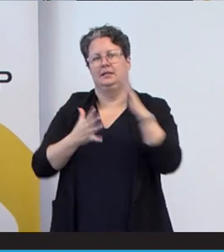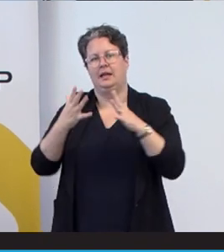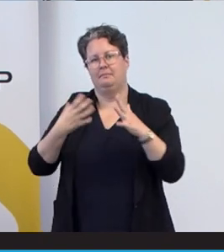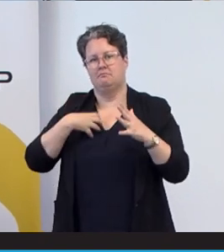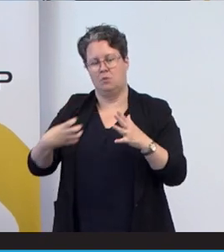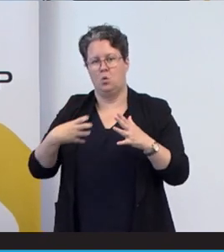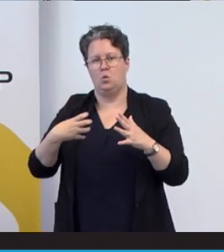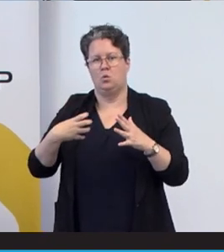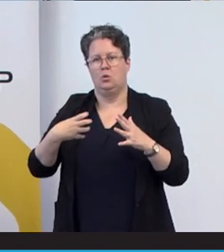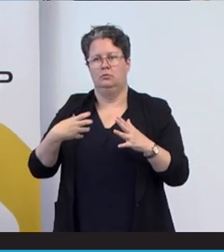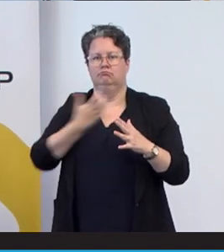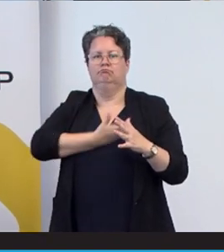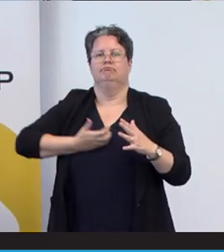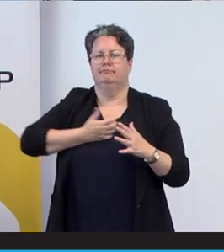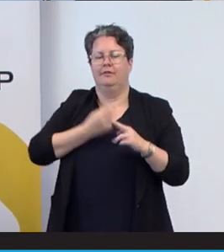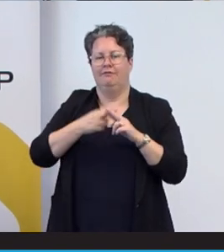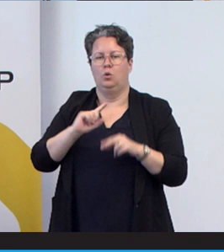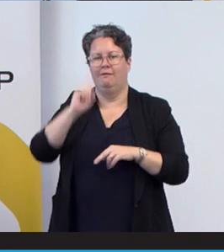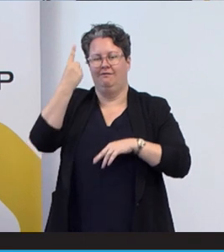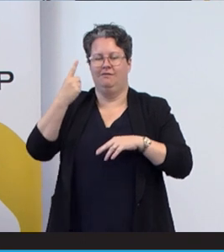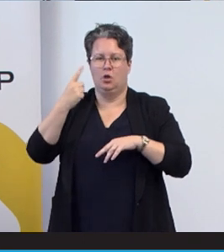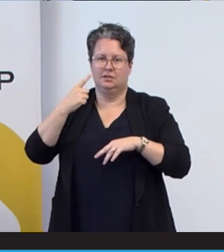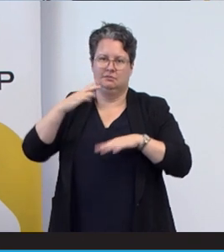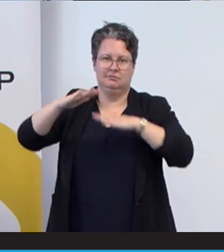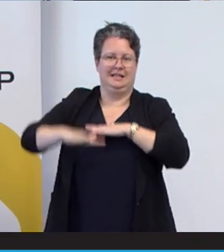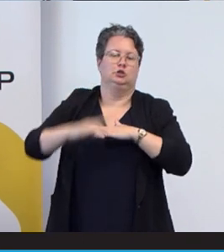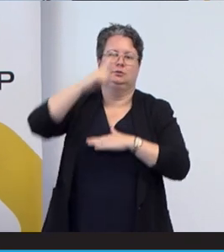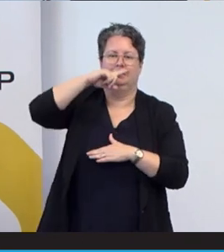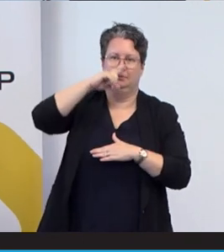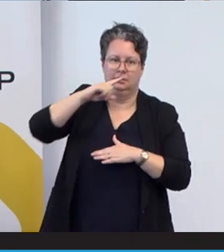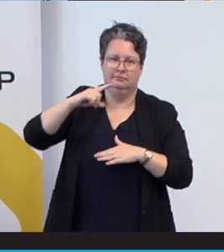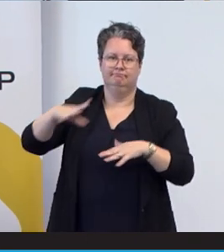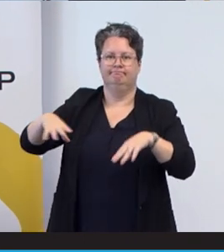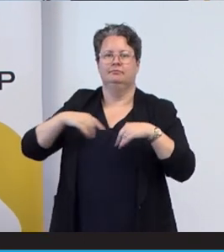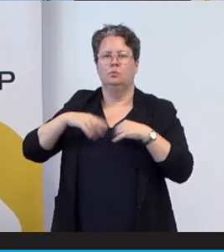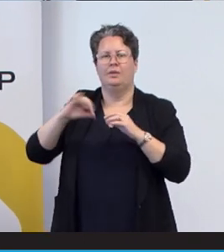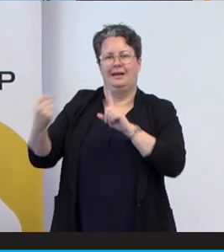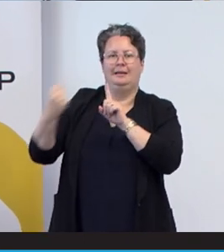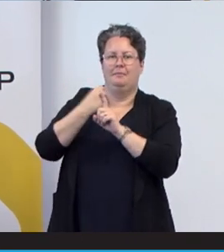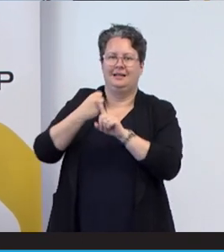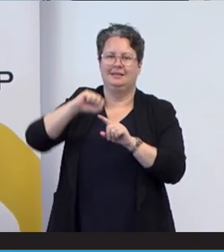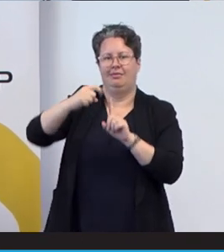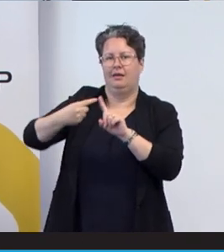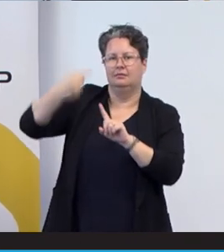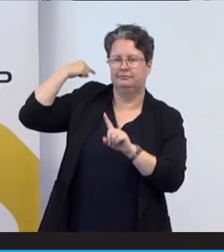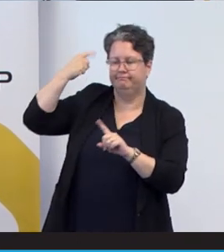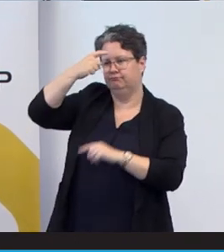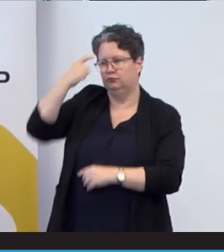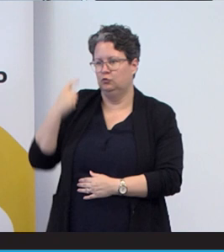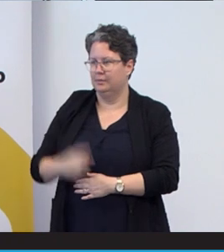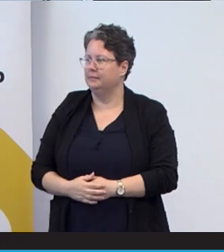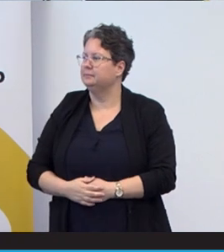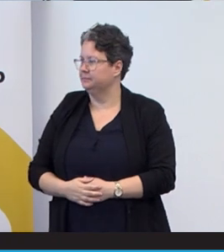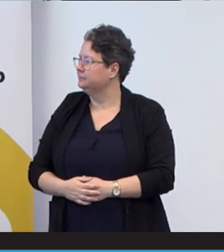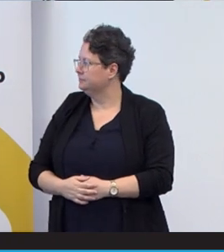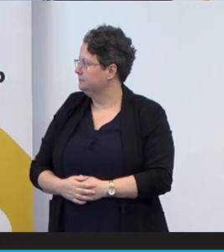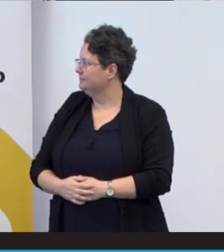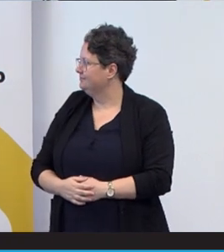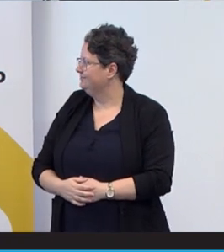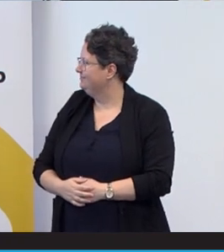that First Nation can be accepting and not affecting their past Yeah.